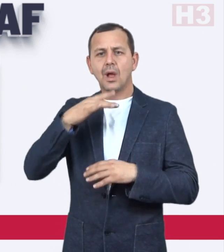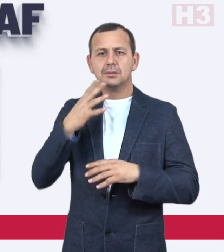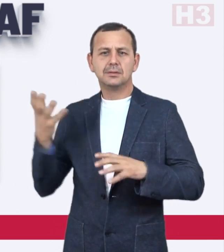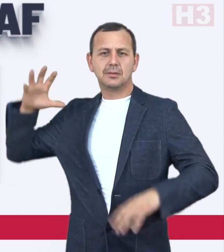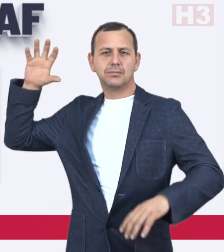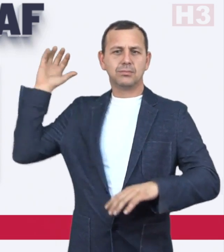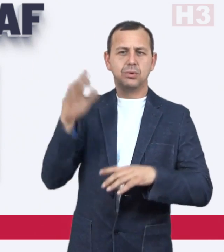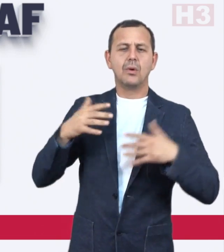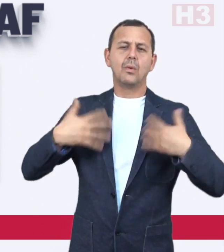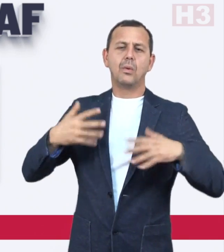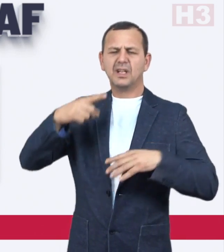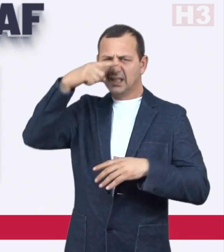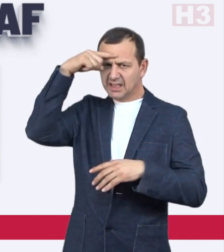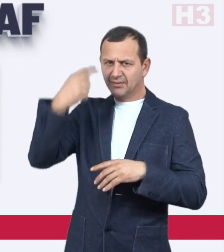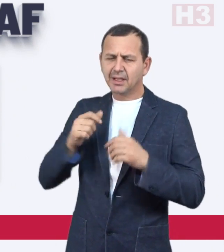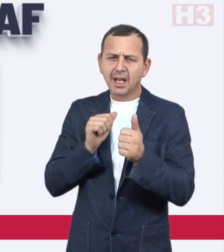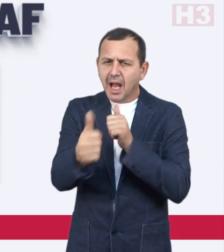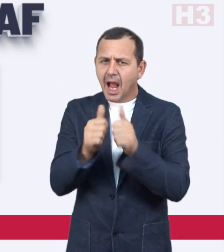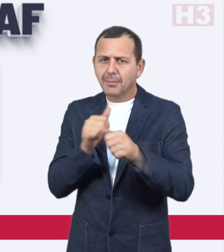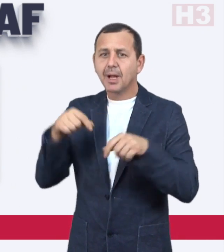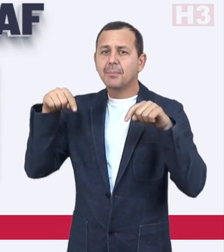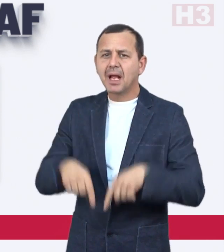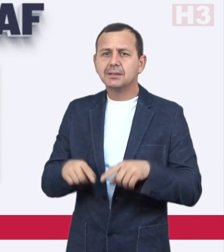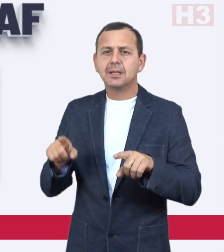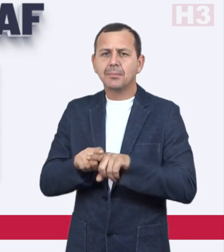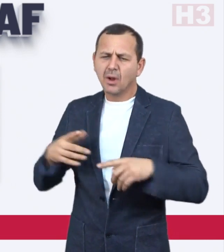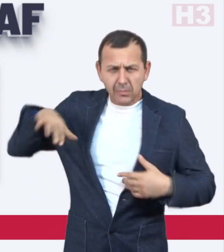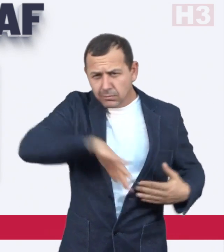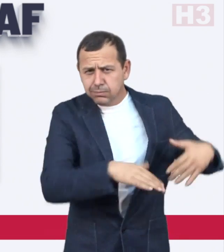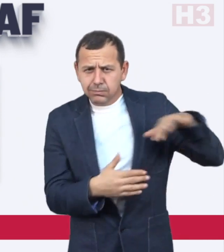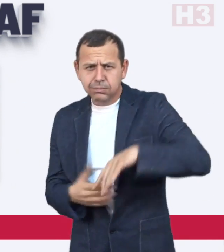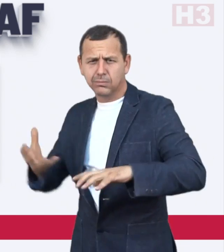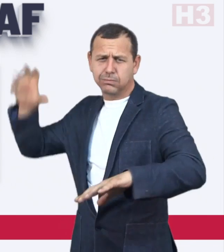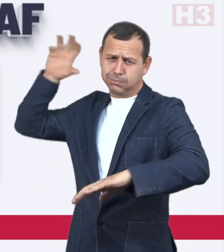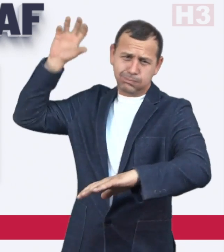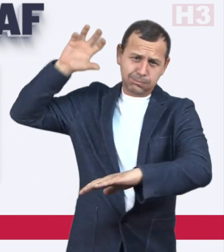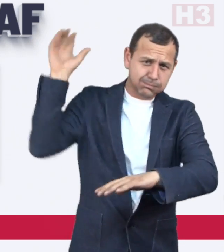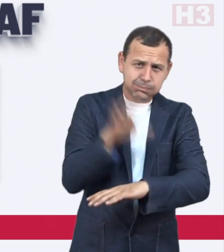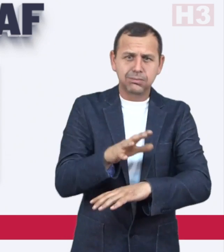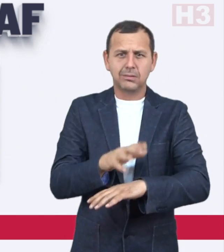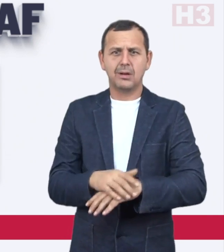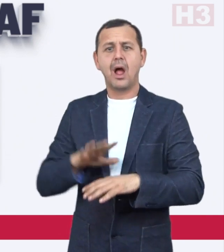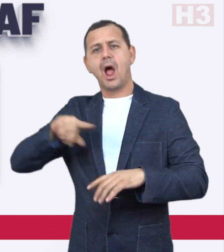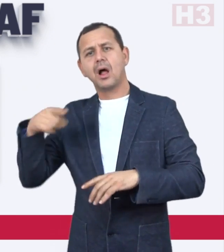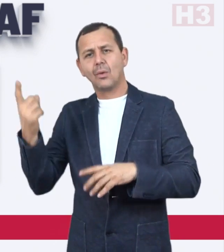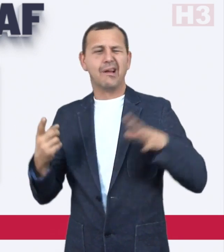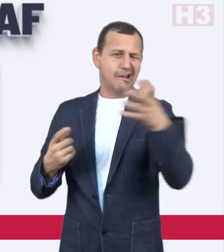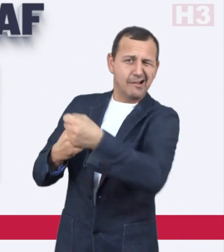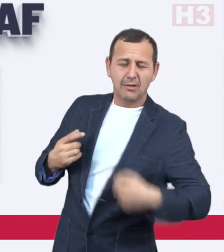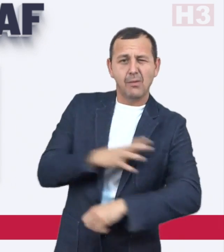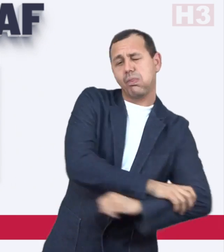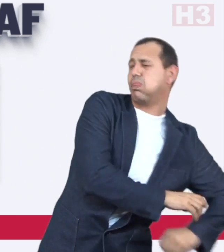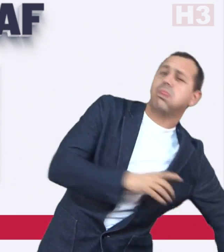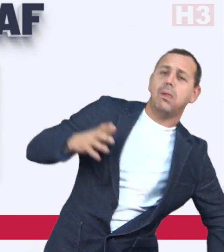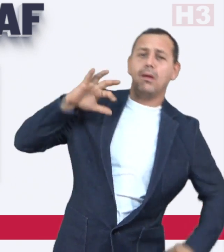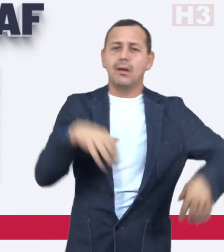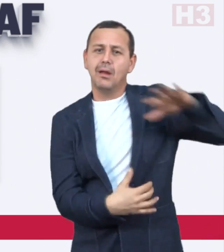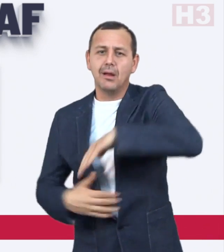difficult sport where you have to swim and shoot at the same time with others trying